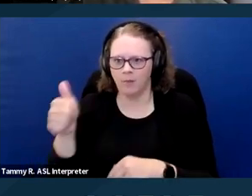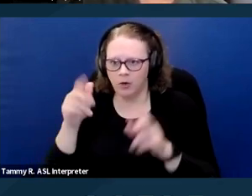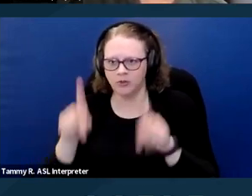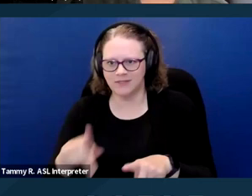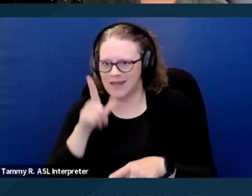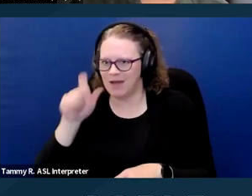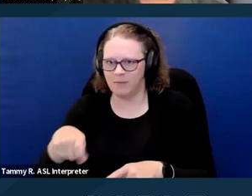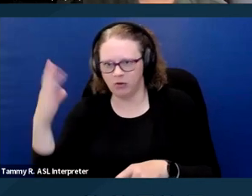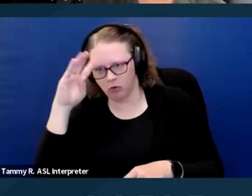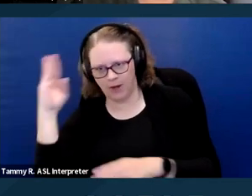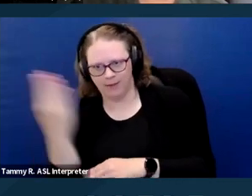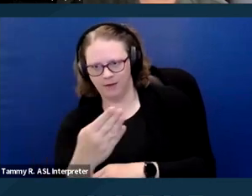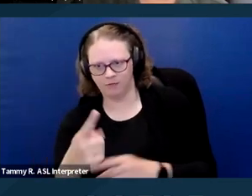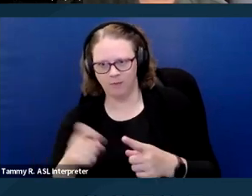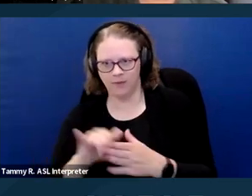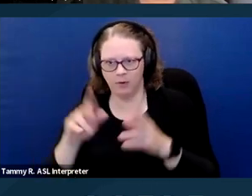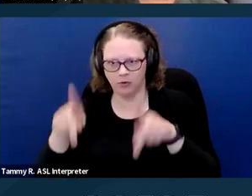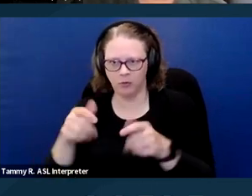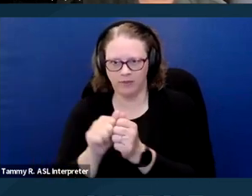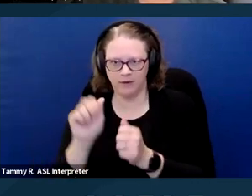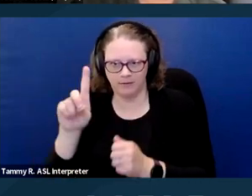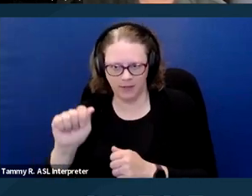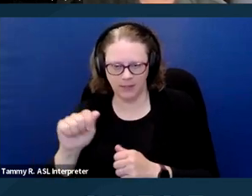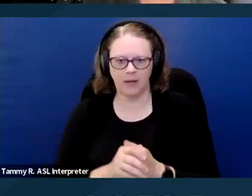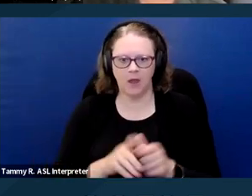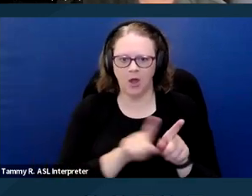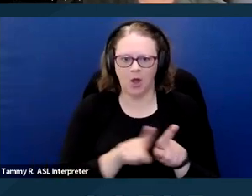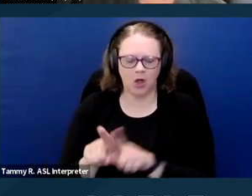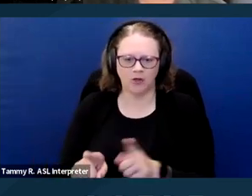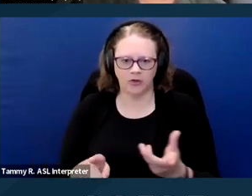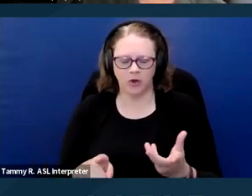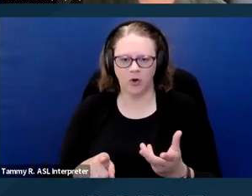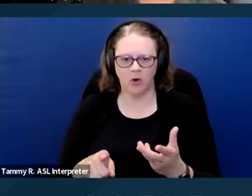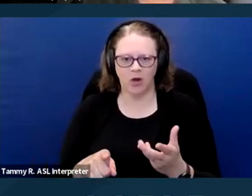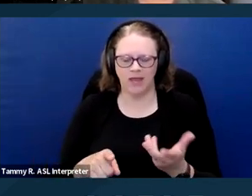The 9th Circuit also found that it was inconsequential that Mr. Bresler was not expressly informed